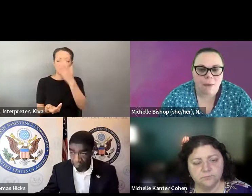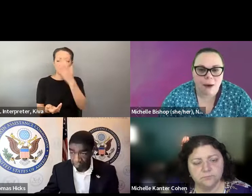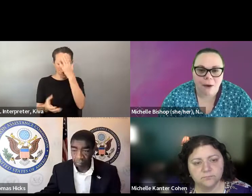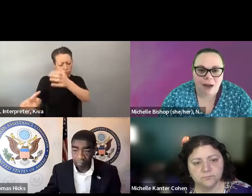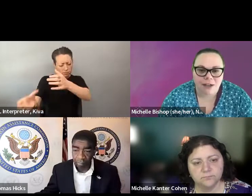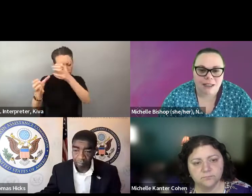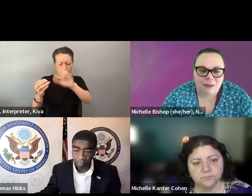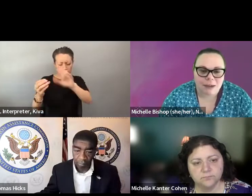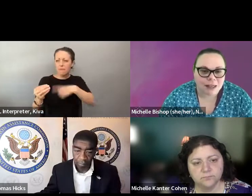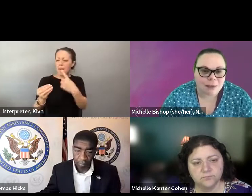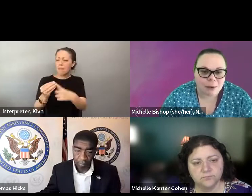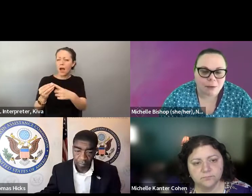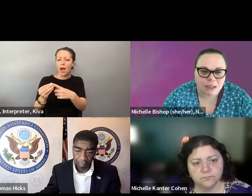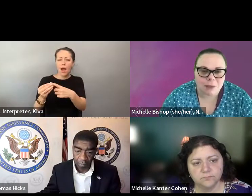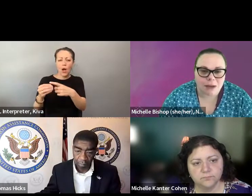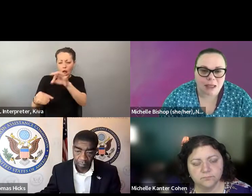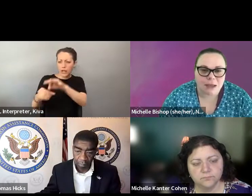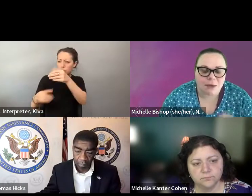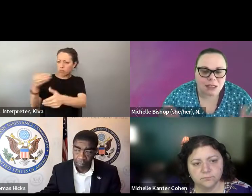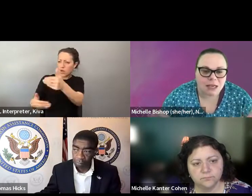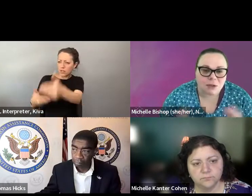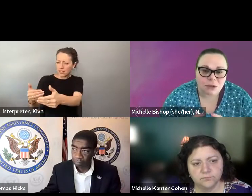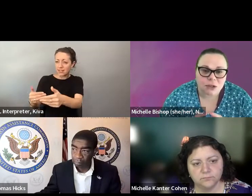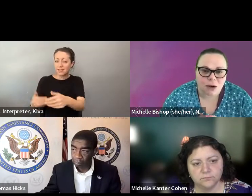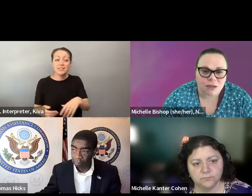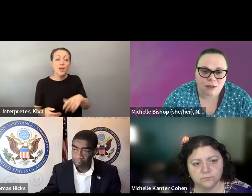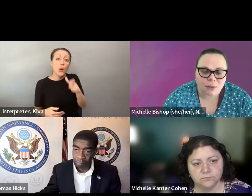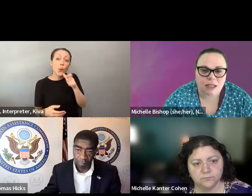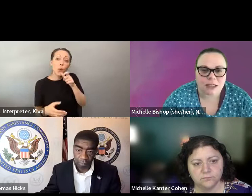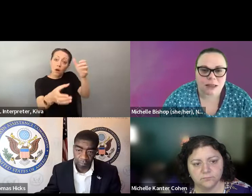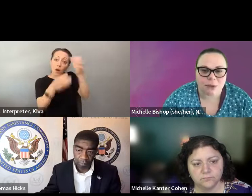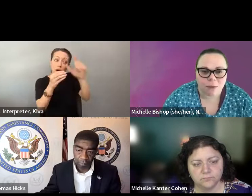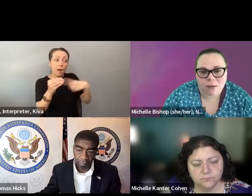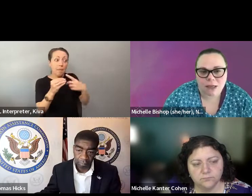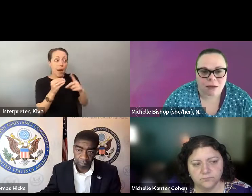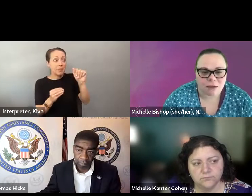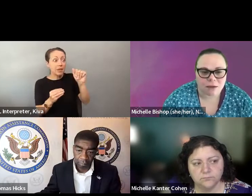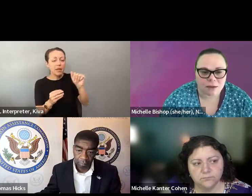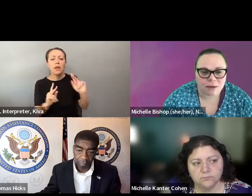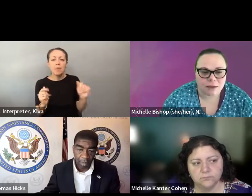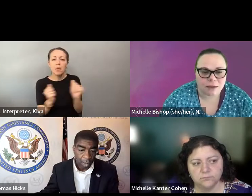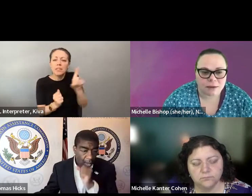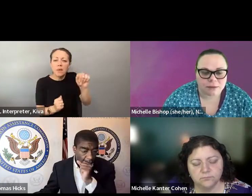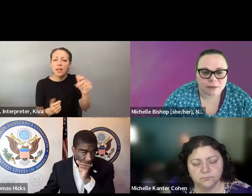No one knows more about running elections than our elections officials, but nobody knows more about having a disability than people with disabilities. And we can No one knows more about running elections than our elections officials, but nobody knows more about having a disability than people with disabilities, And we can take those 2 areas of expertise.